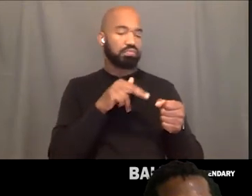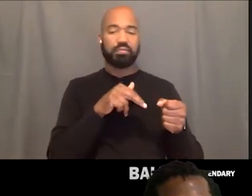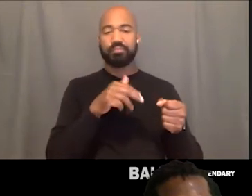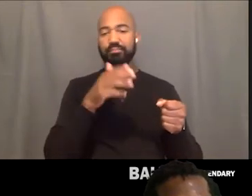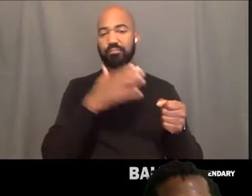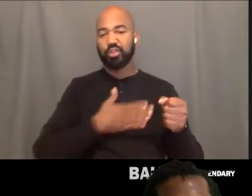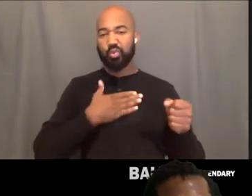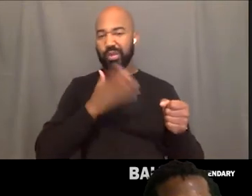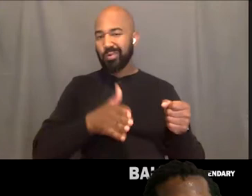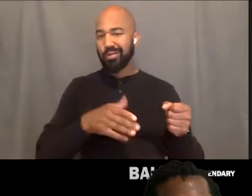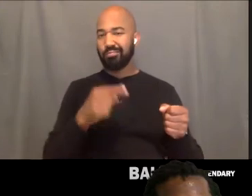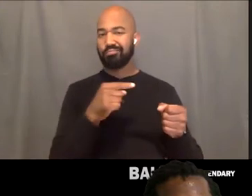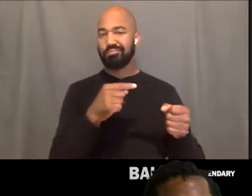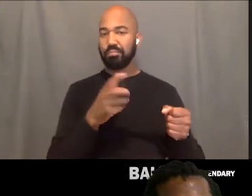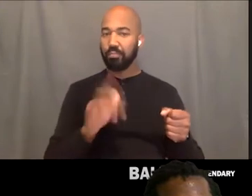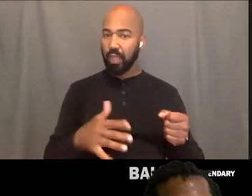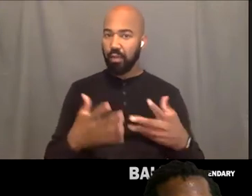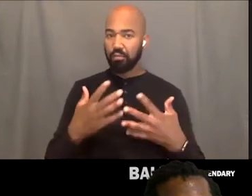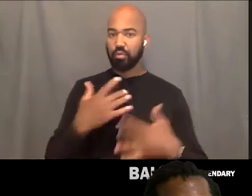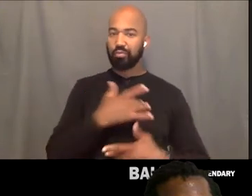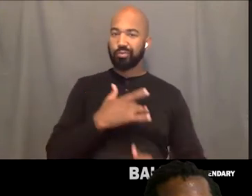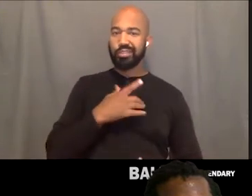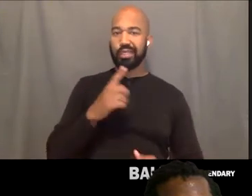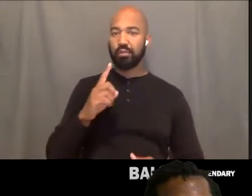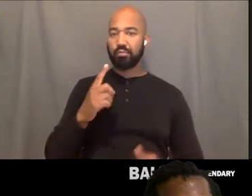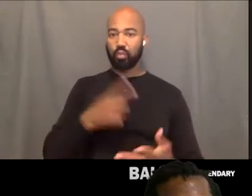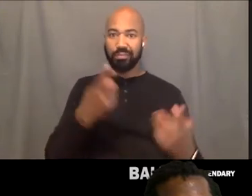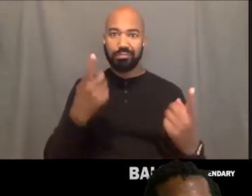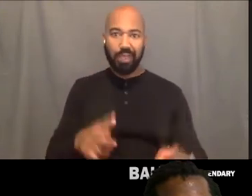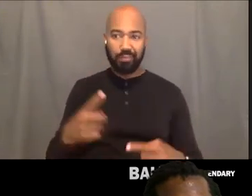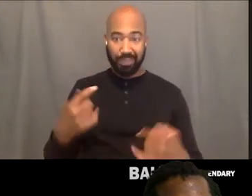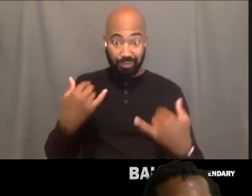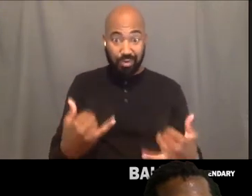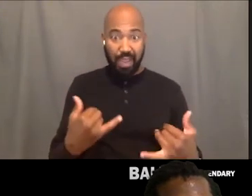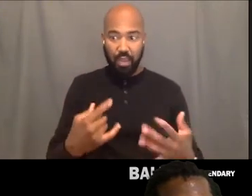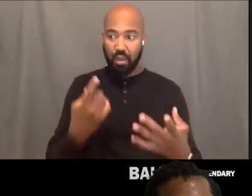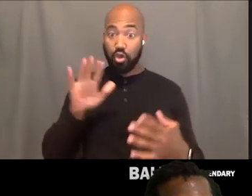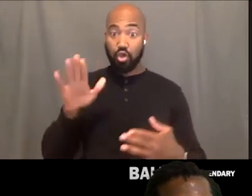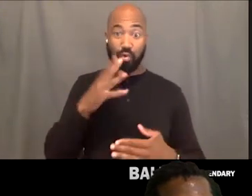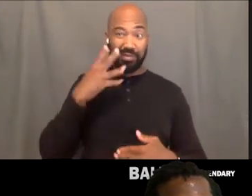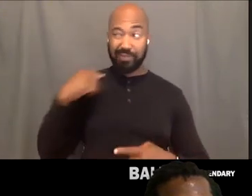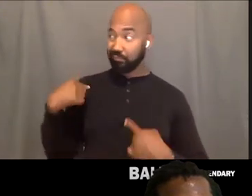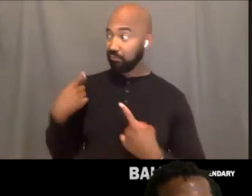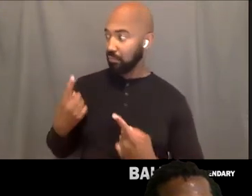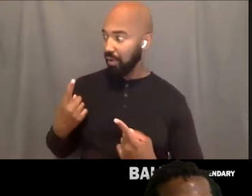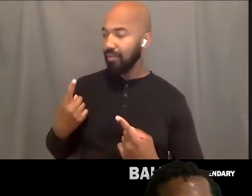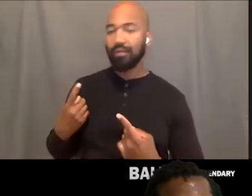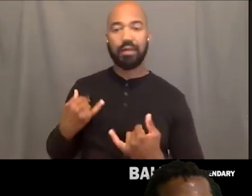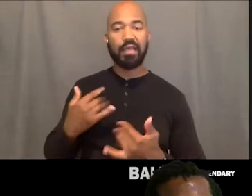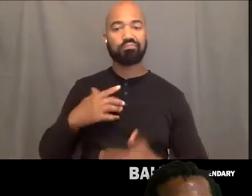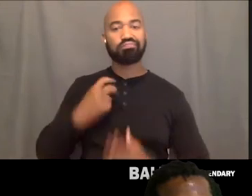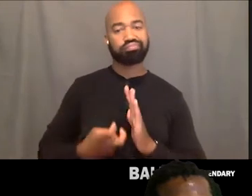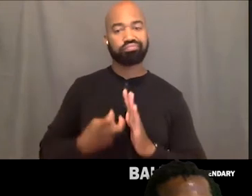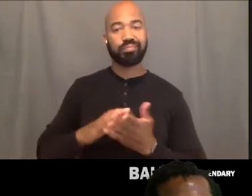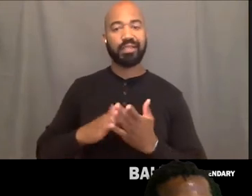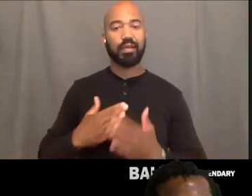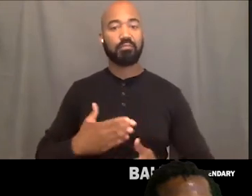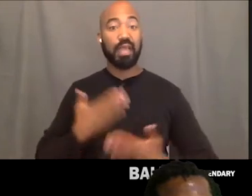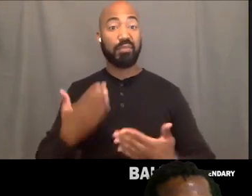to appreciate where you are, where you've been and just be happy in it. Sometimes that's a mess but be happy in that mess